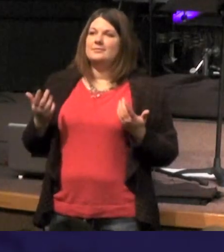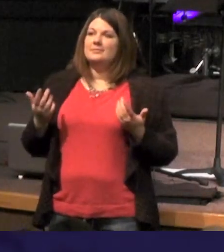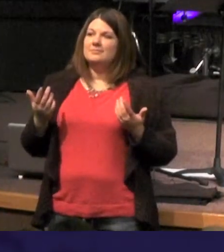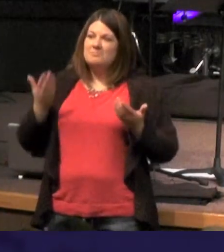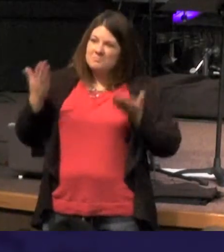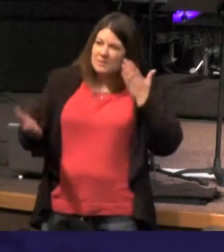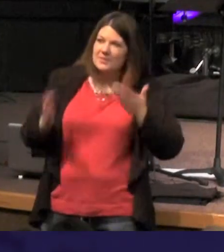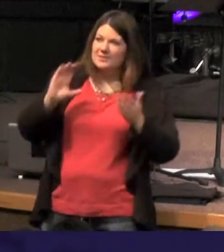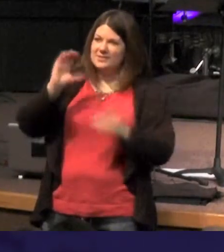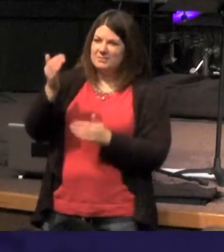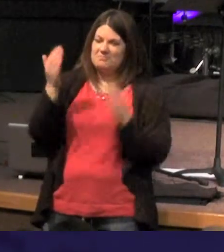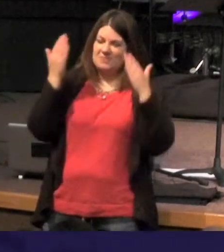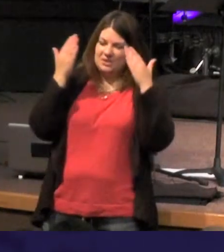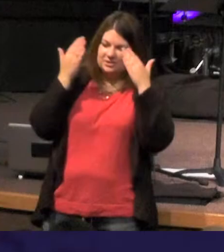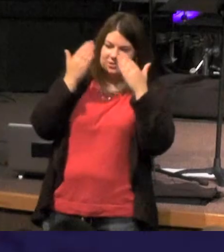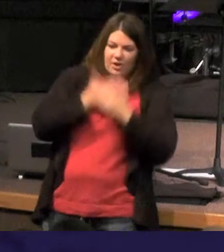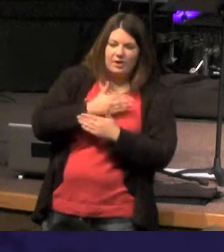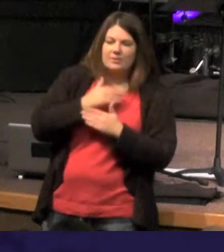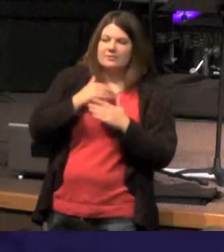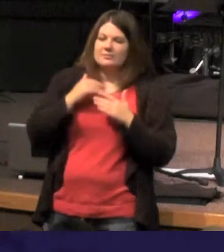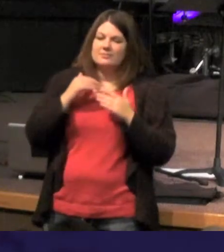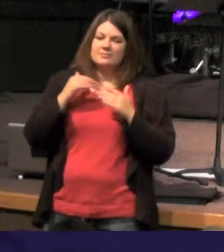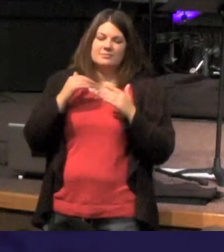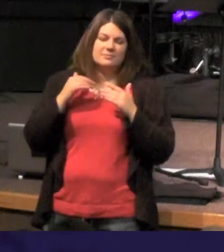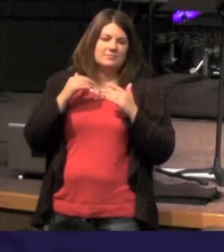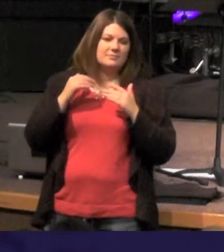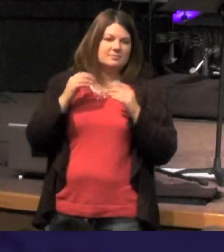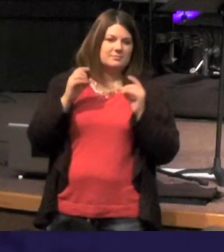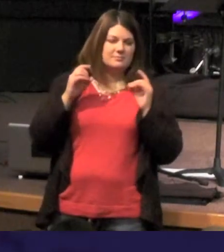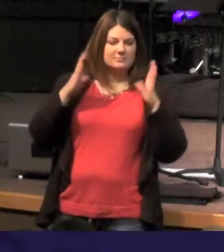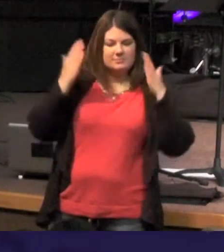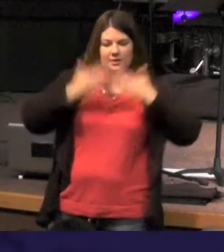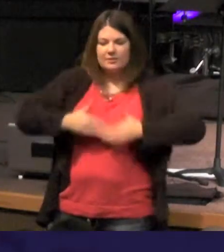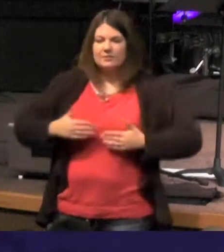things may seem bleak things may seem dark